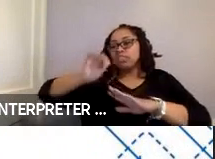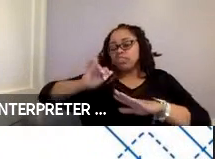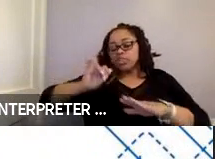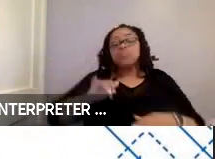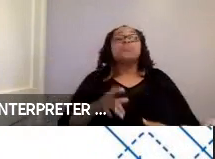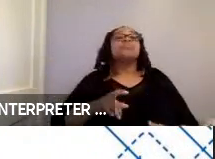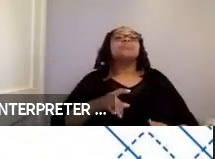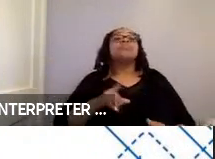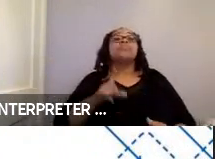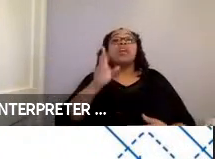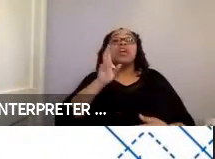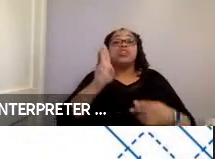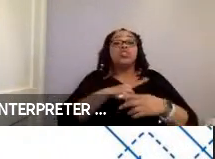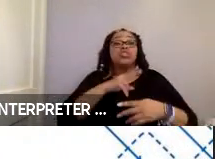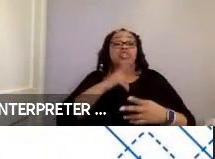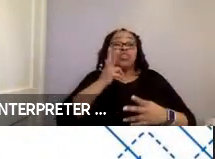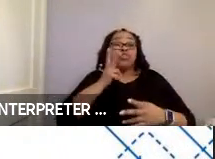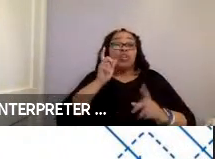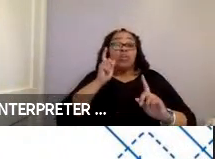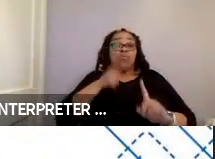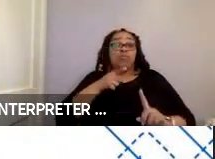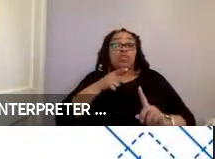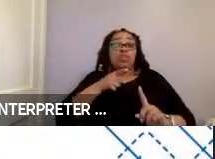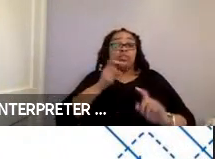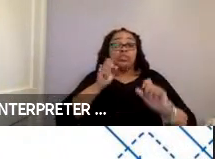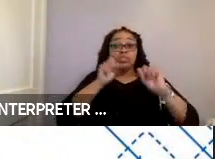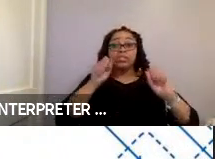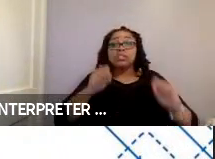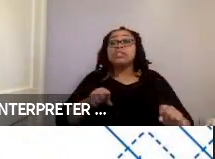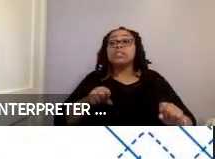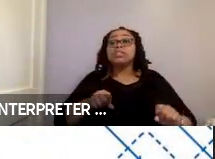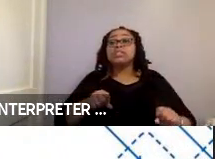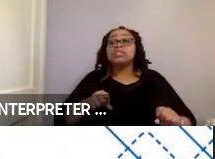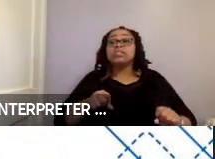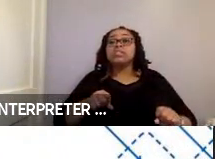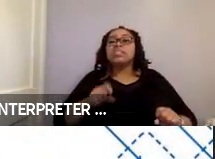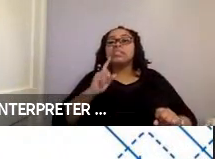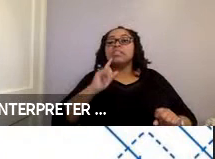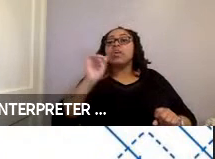the usability of the three-point forward-facing securement system was also important, since